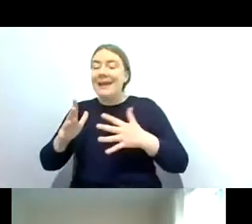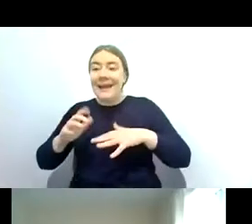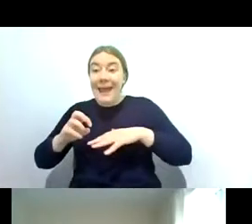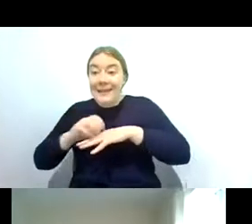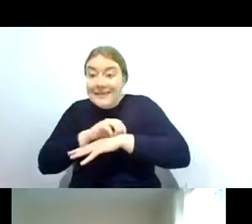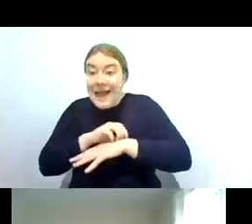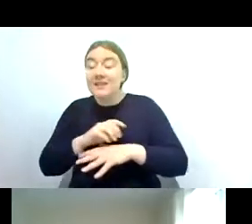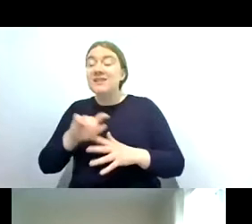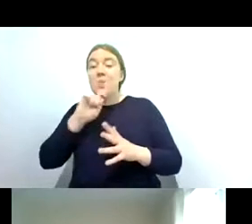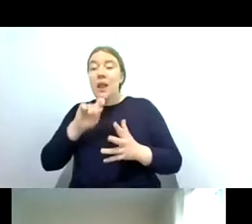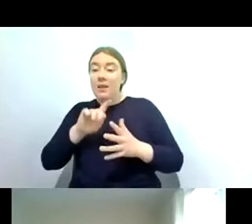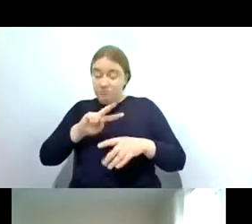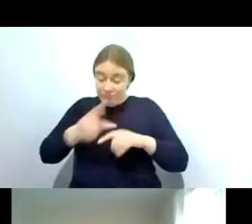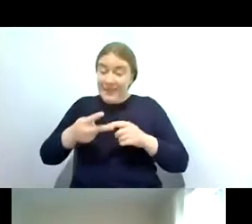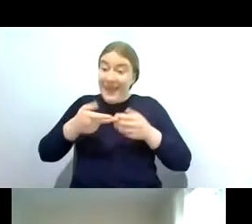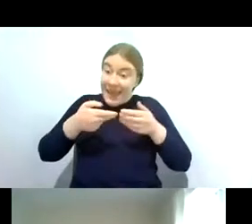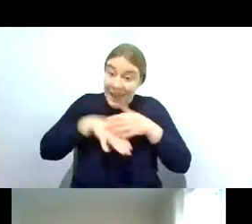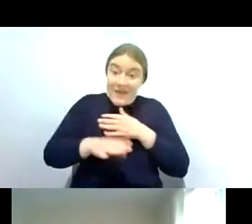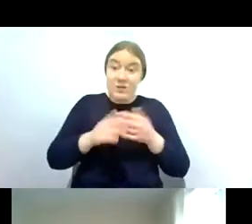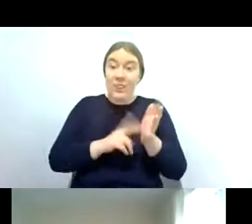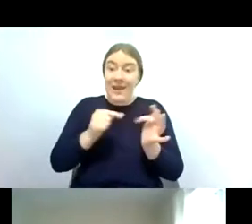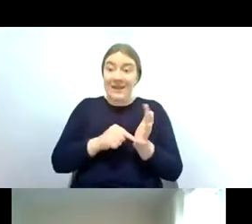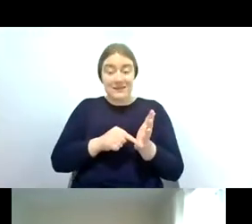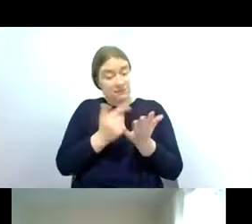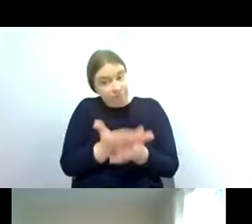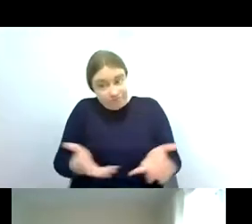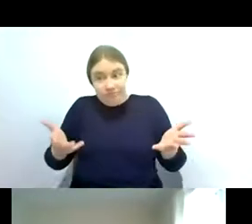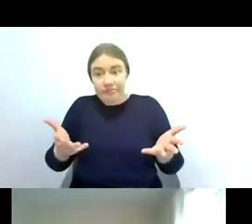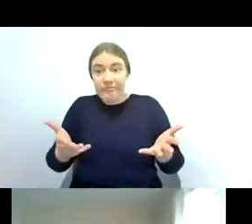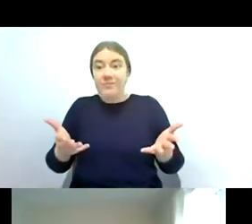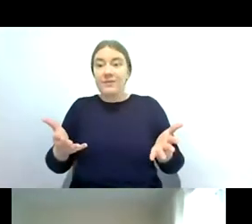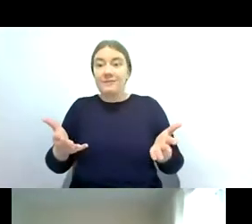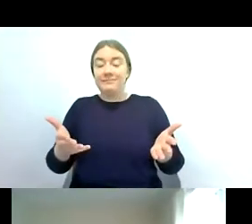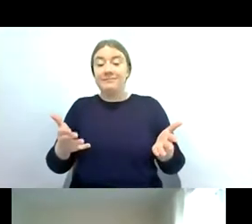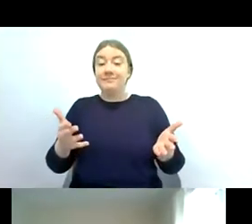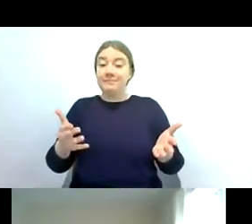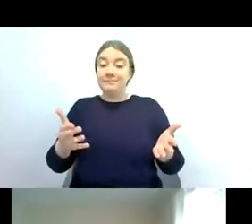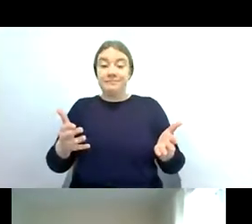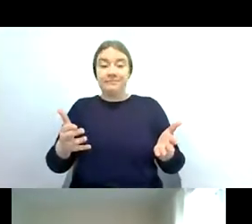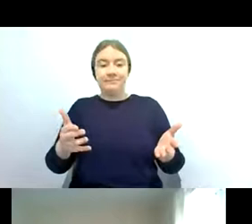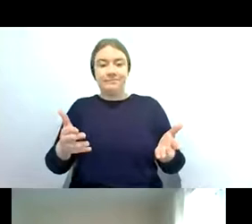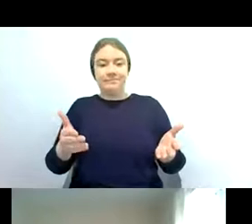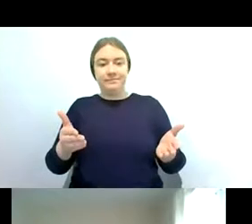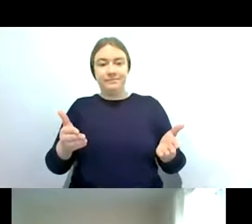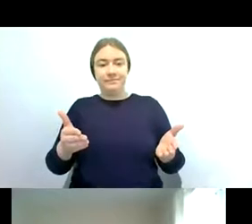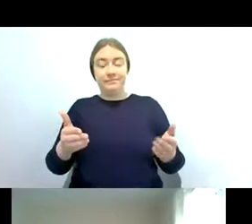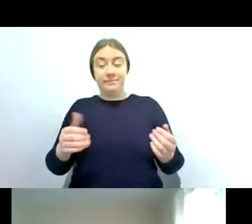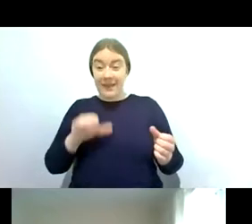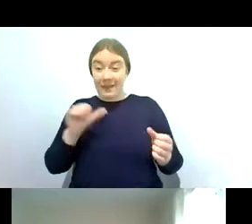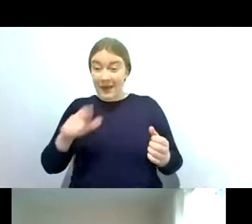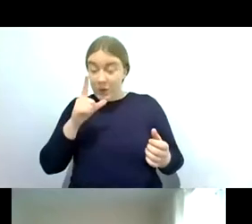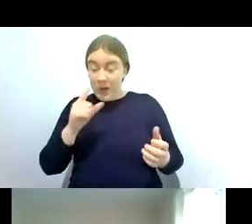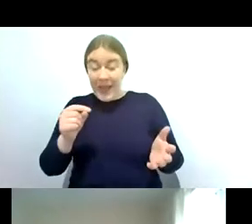will fall off into your neck and and lastly you can also and gently sweep the net through any